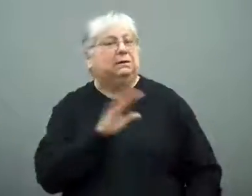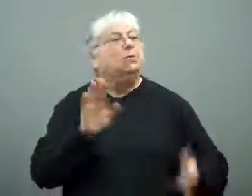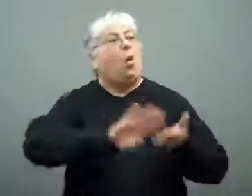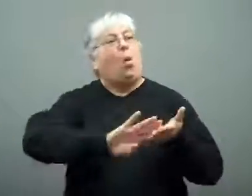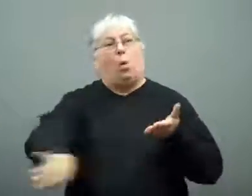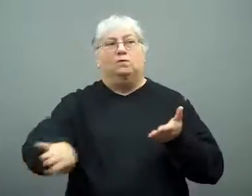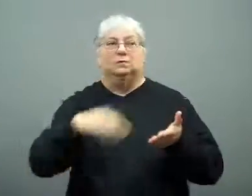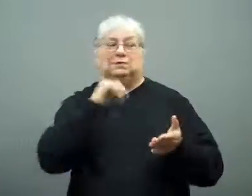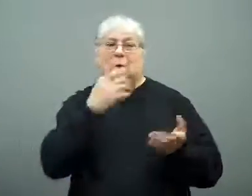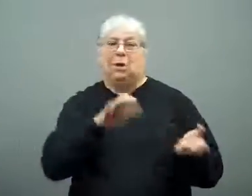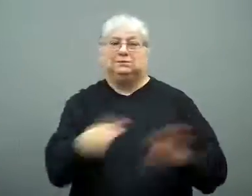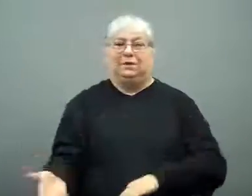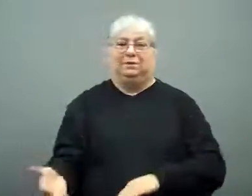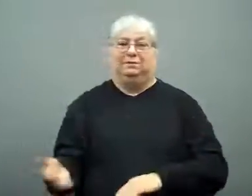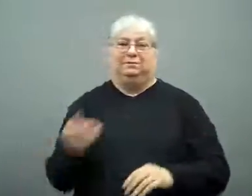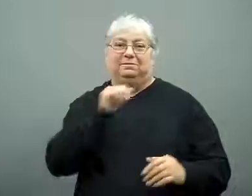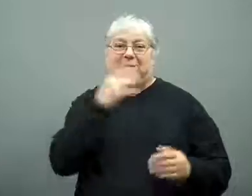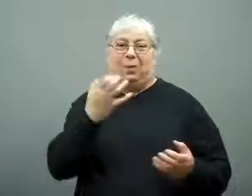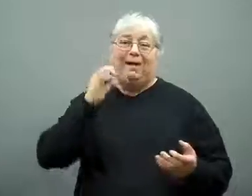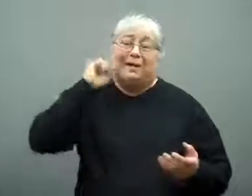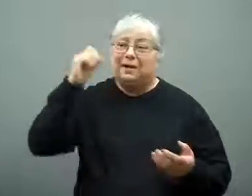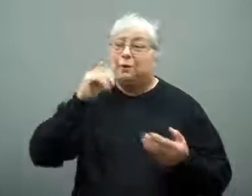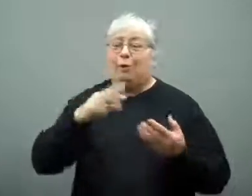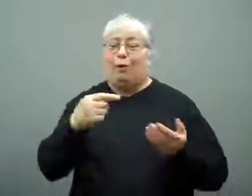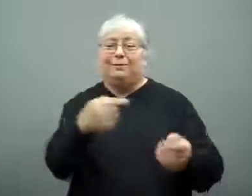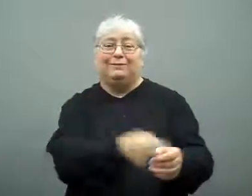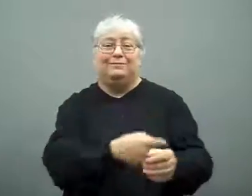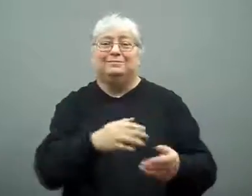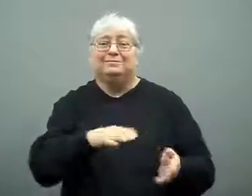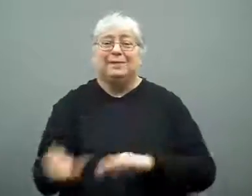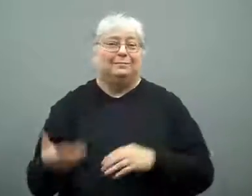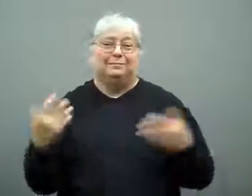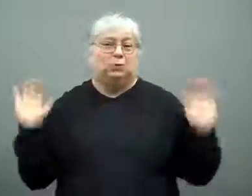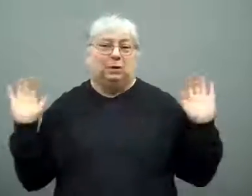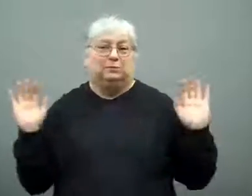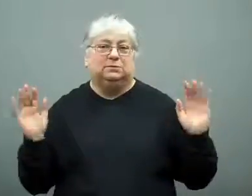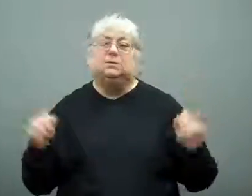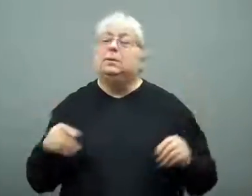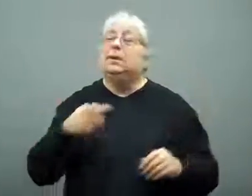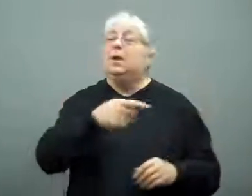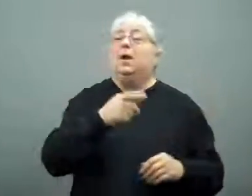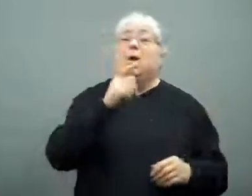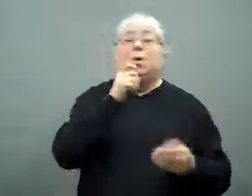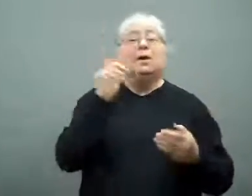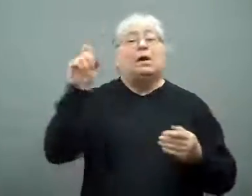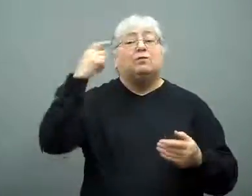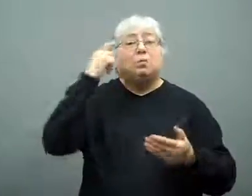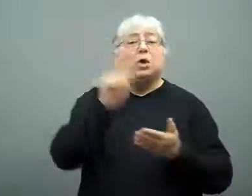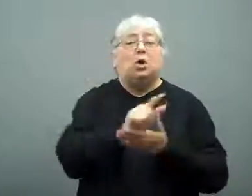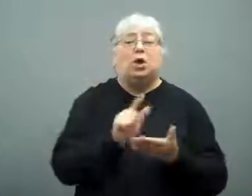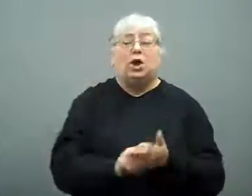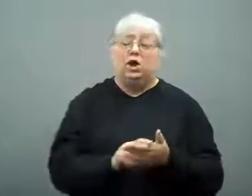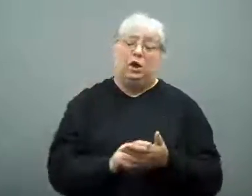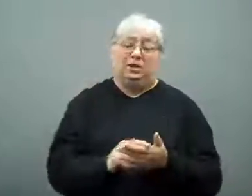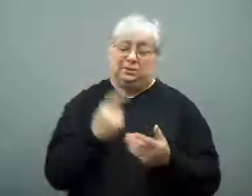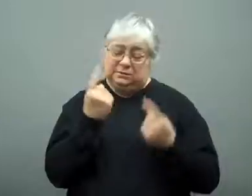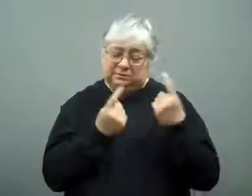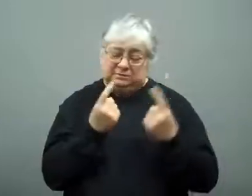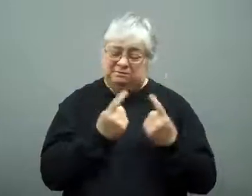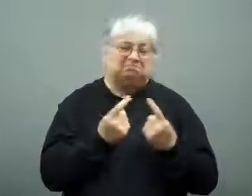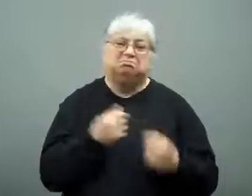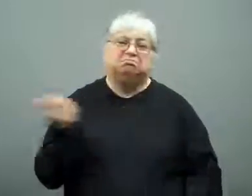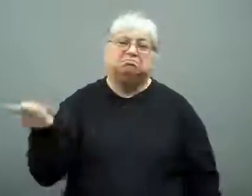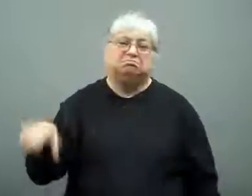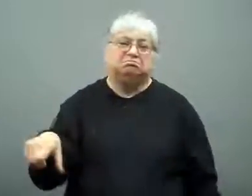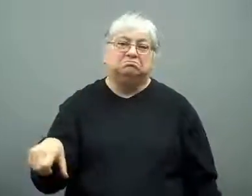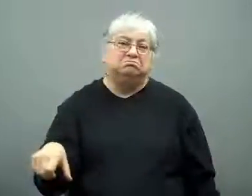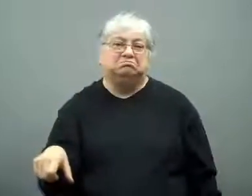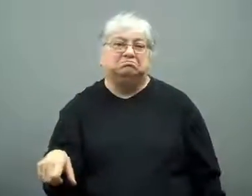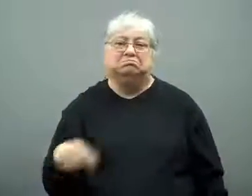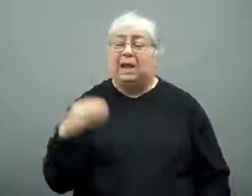in exchange for taking the death penalty off the table.